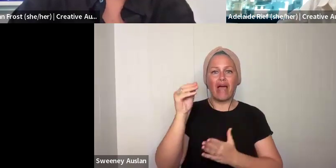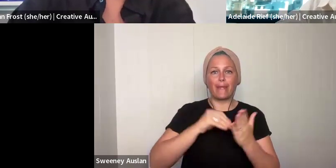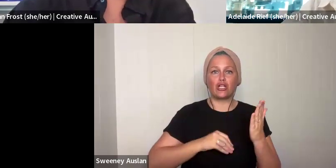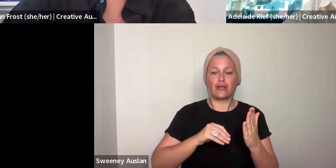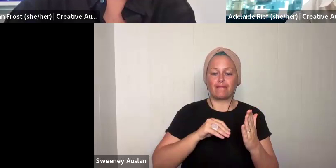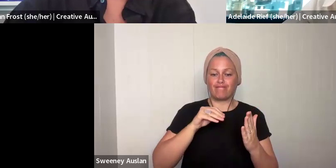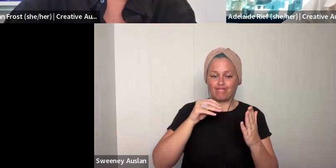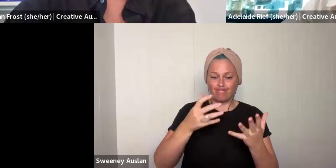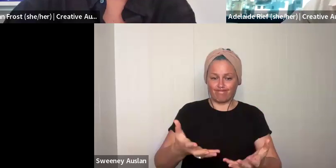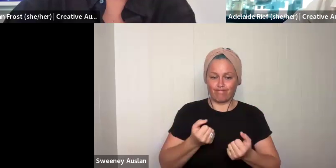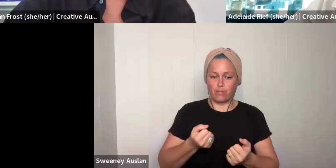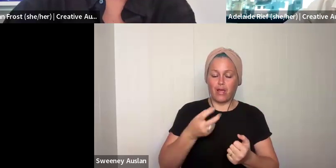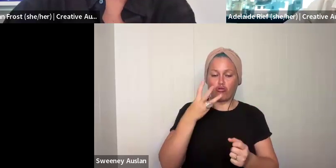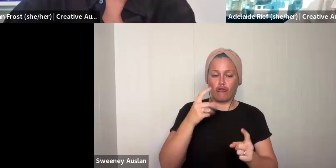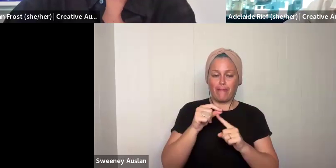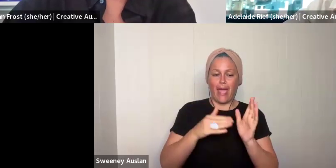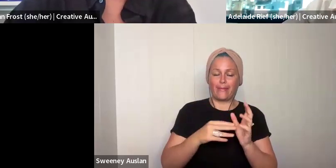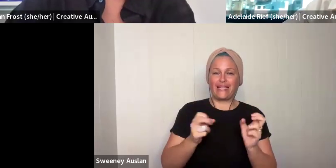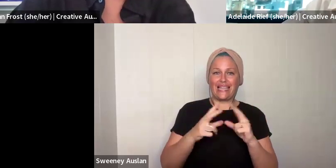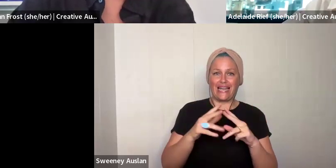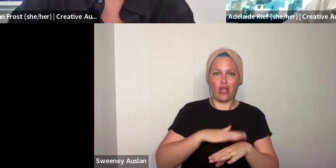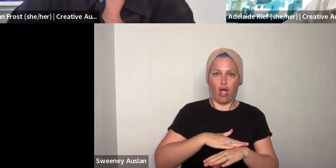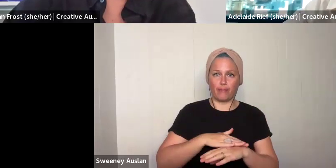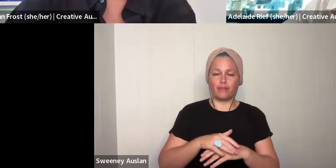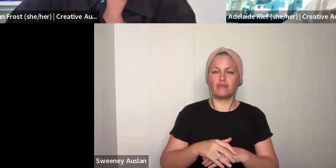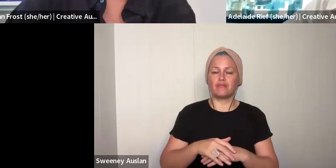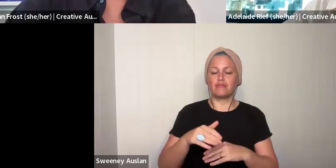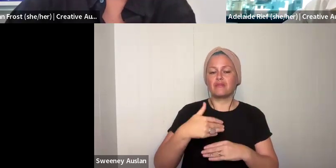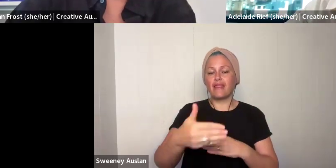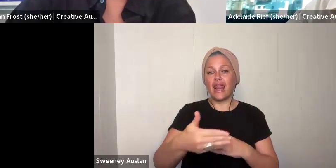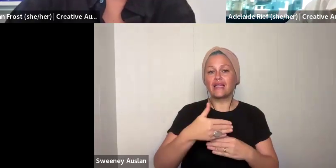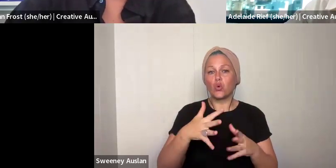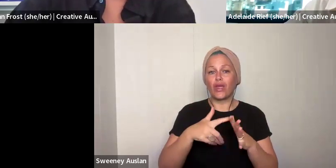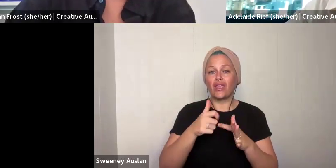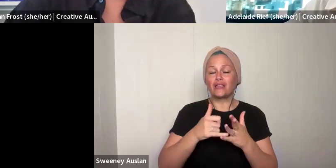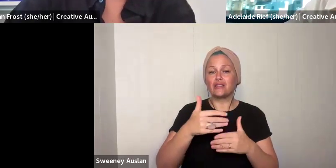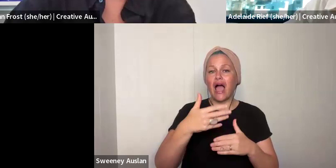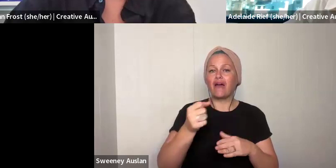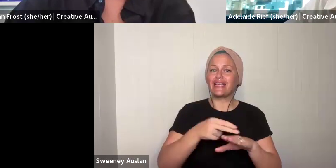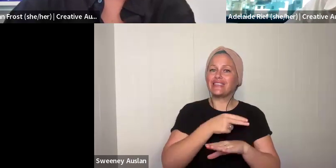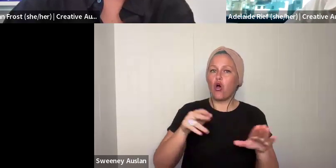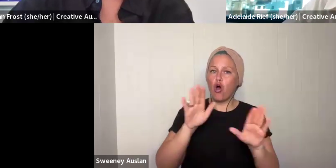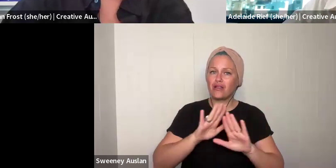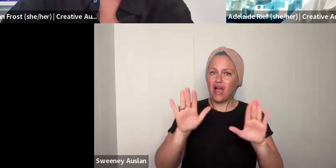aware of that if you are based in any of the other states. You do need to have your